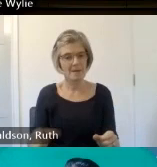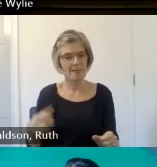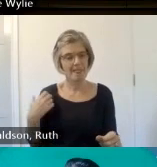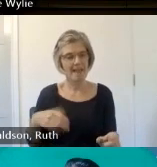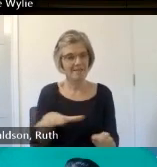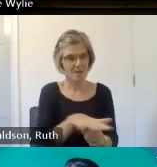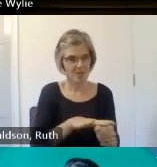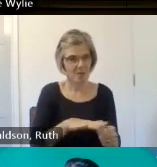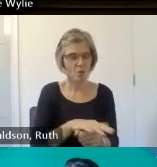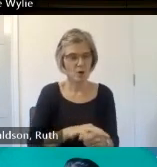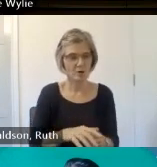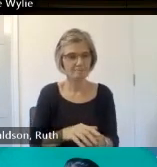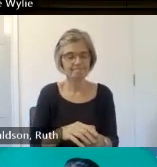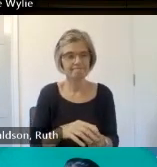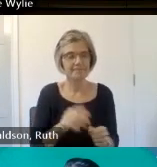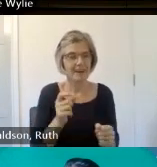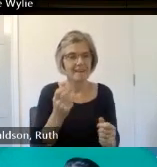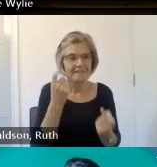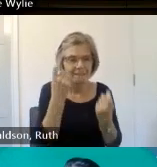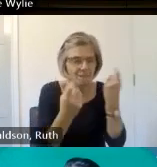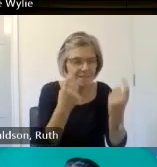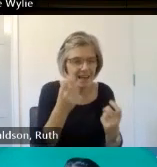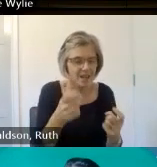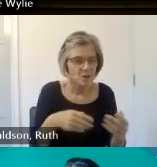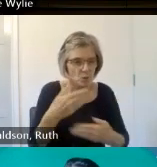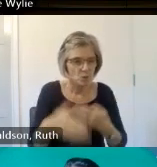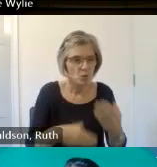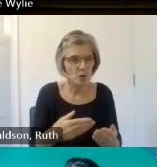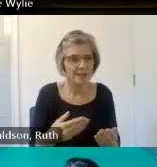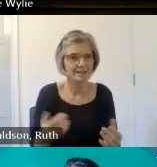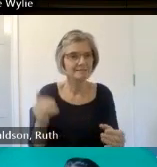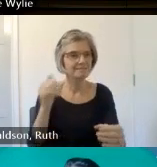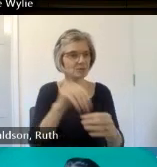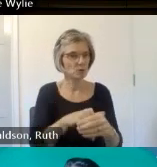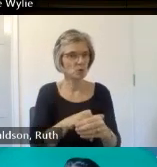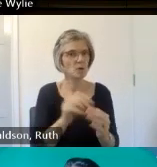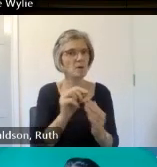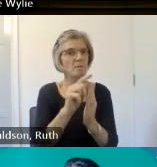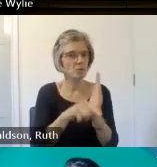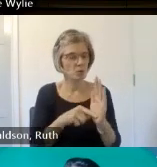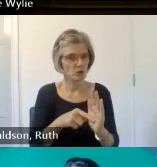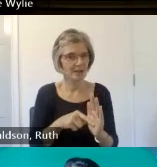might be used for this project including ones we thought this was quite important